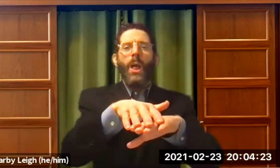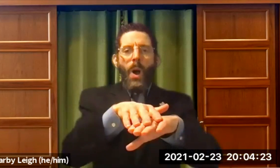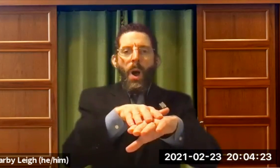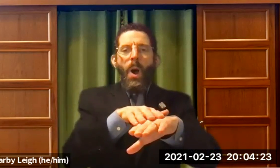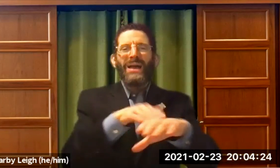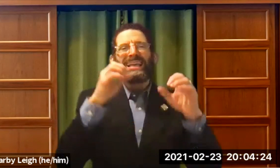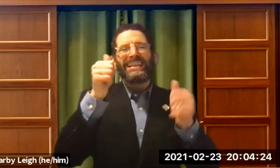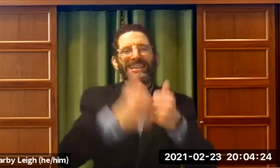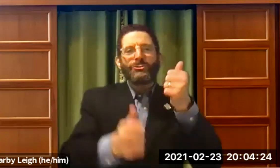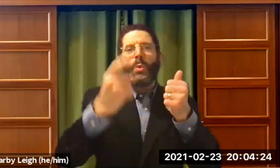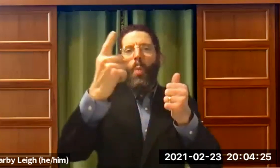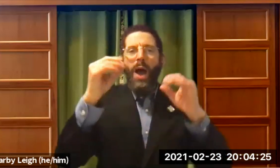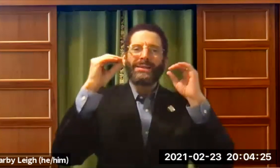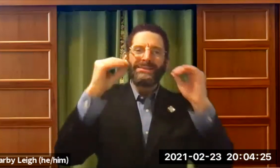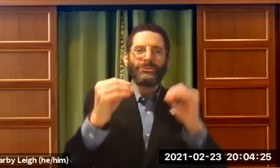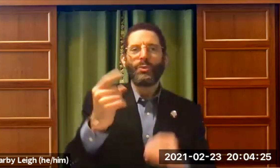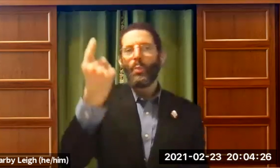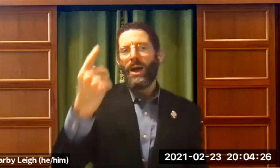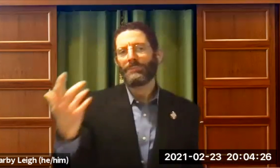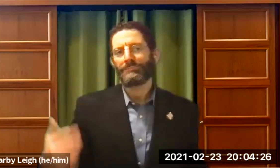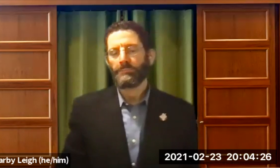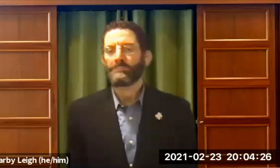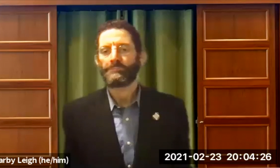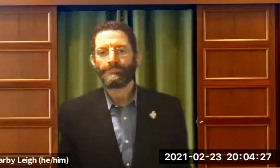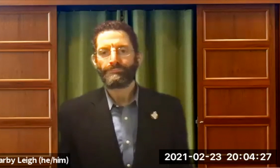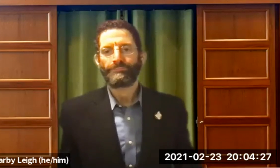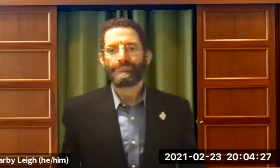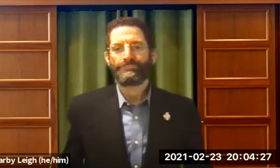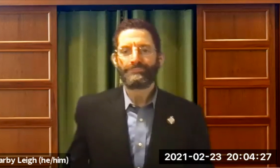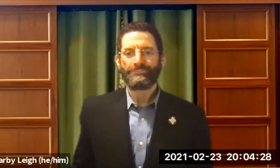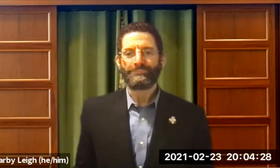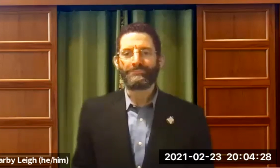Never. It's a slow process . We have to teach people one at a time